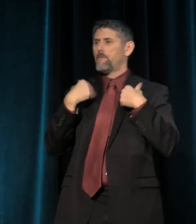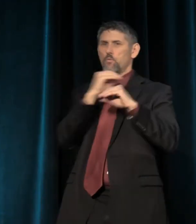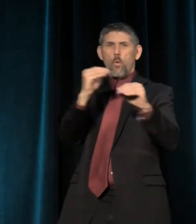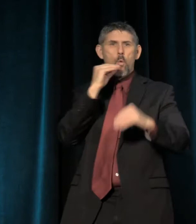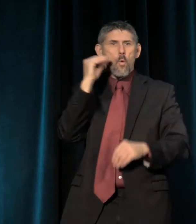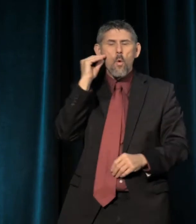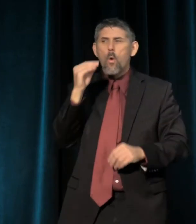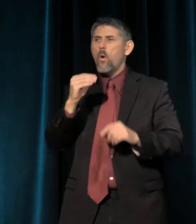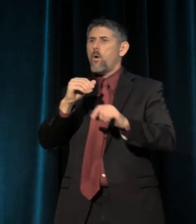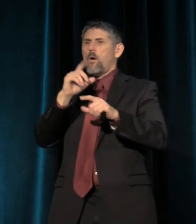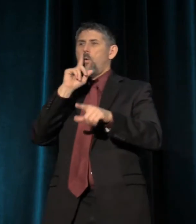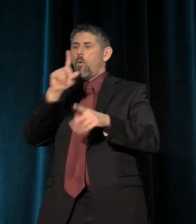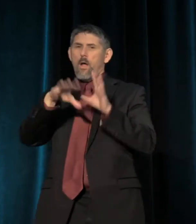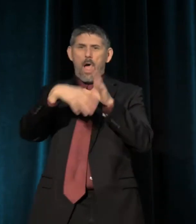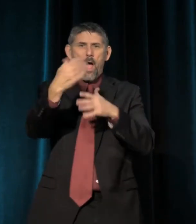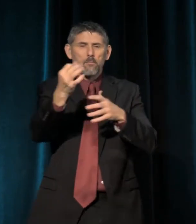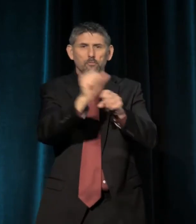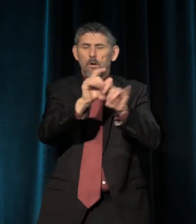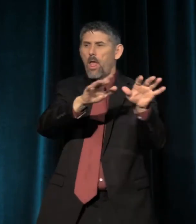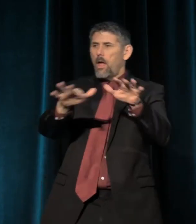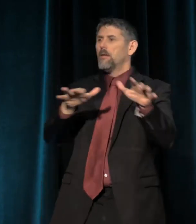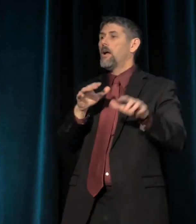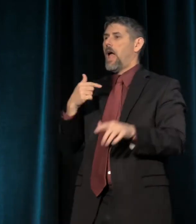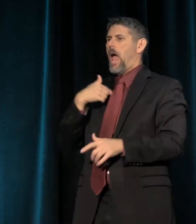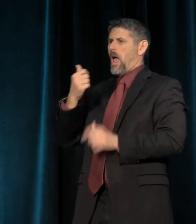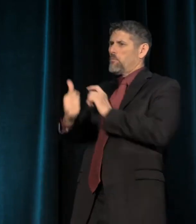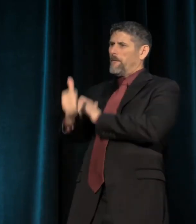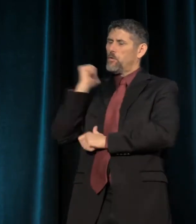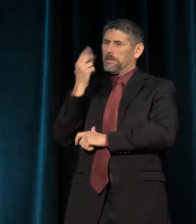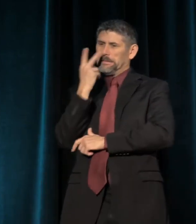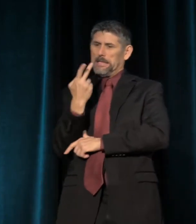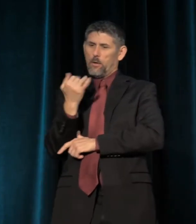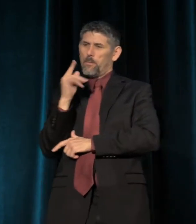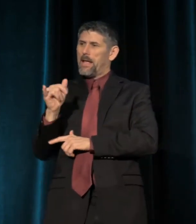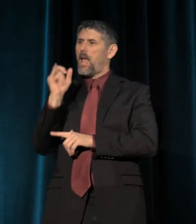As in, I refuse to see the humanity of the refugee or the migrant.